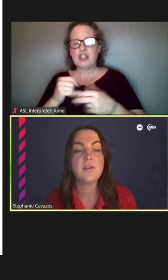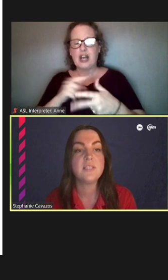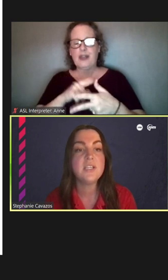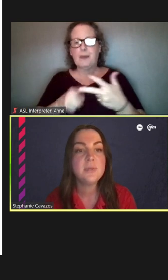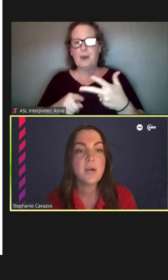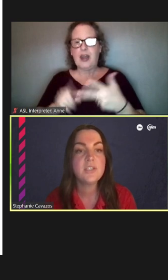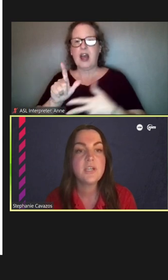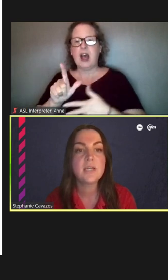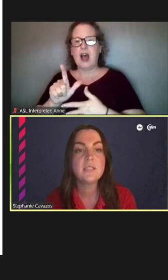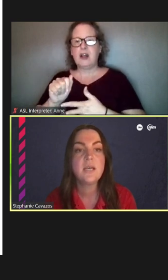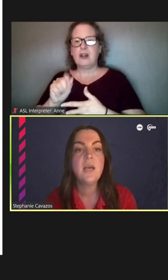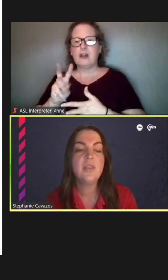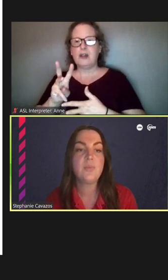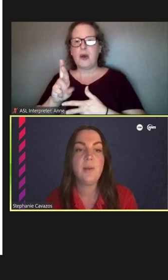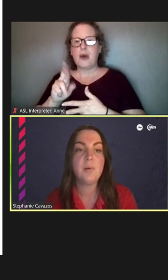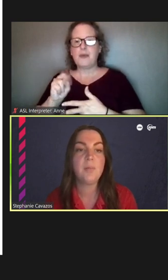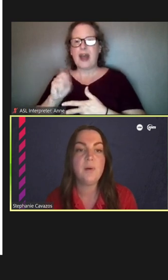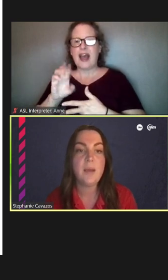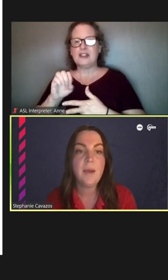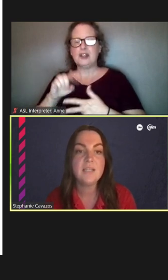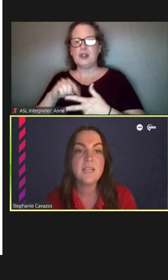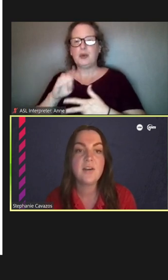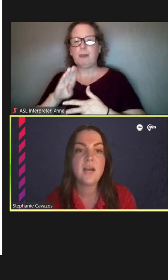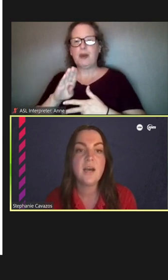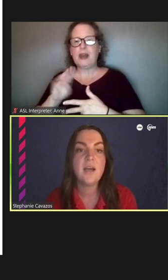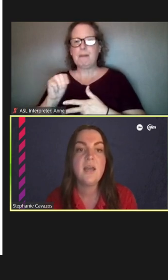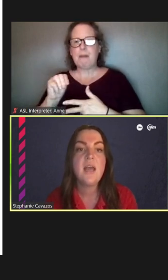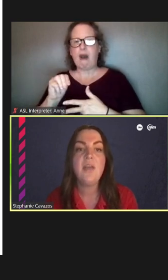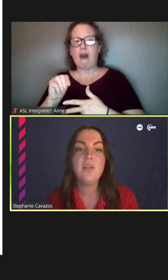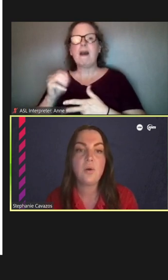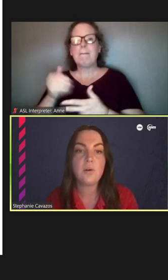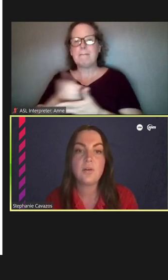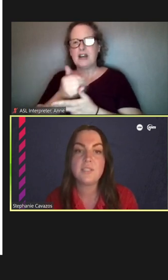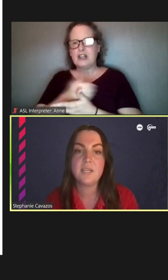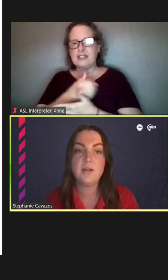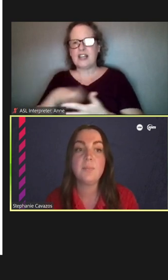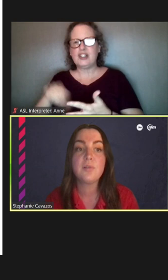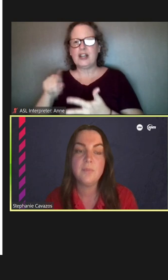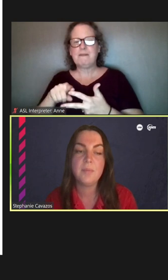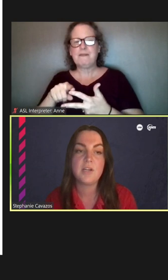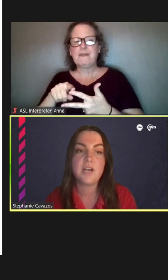Modernization Project, The Red Purple Bypass area and the Corridor Signal Improvement Project.